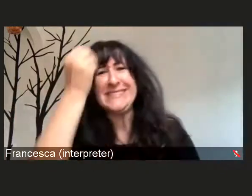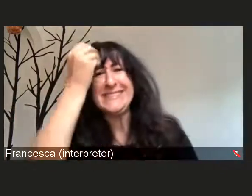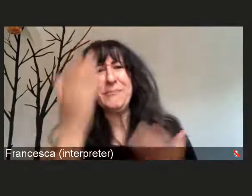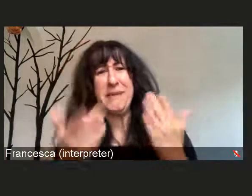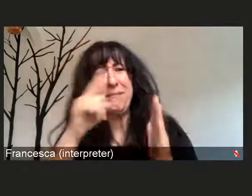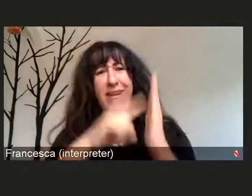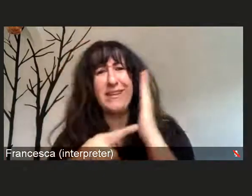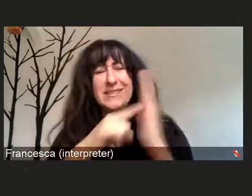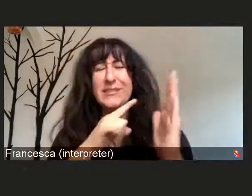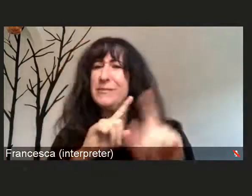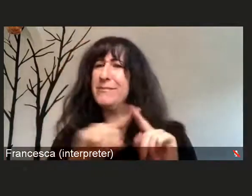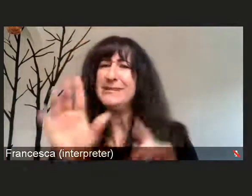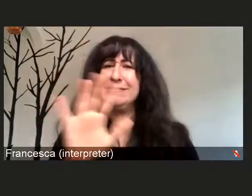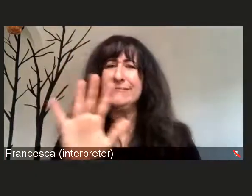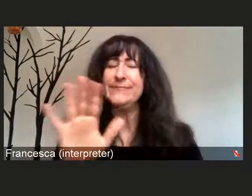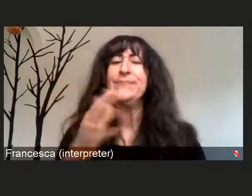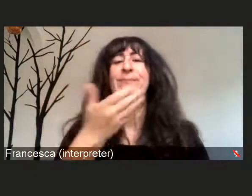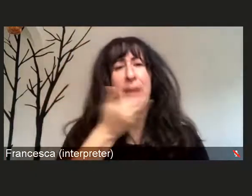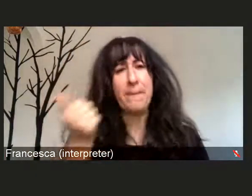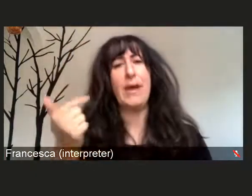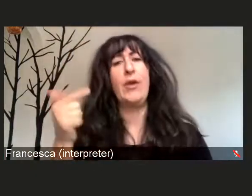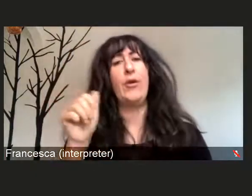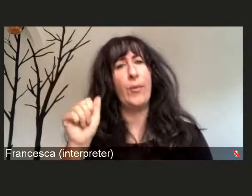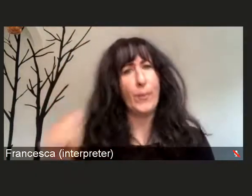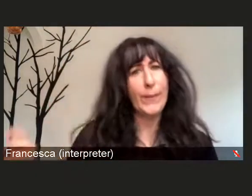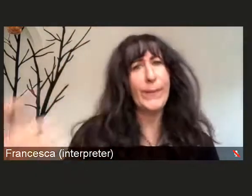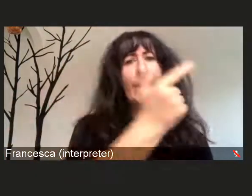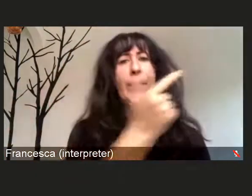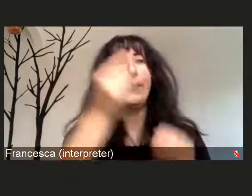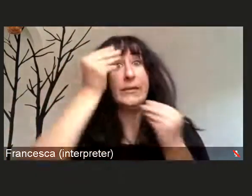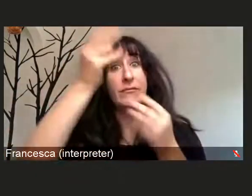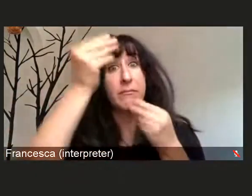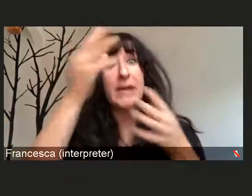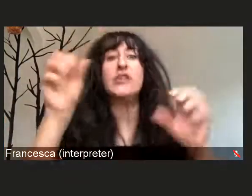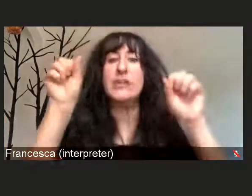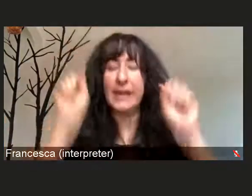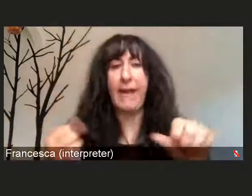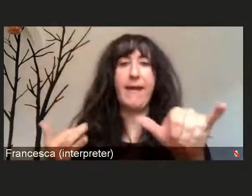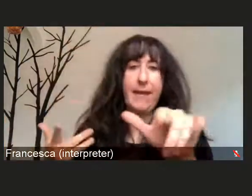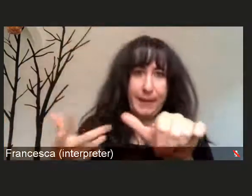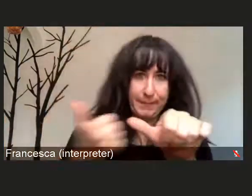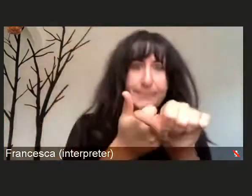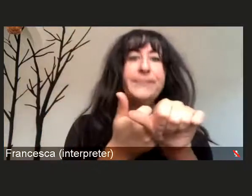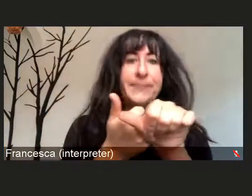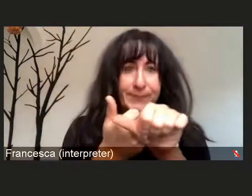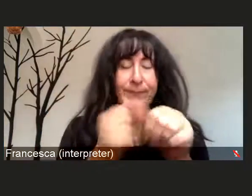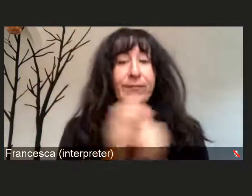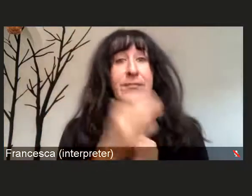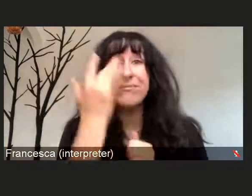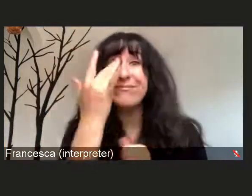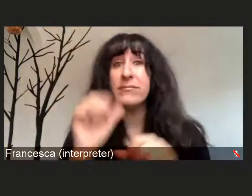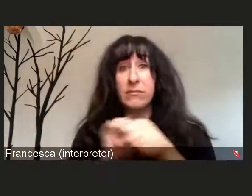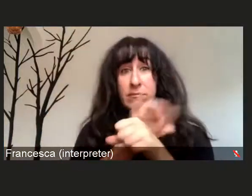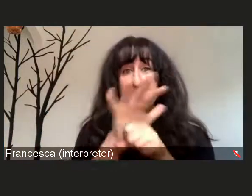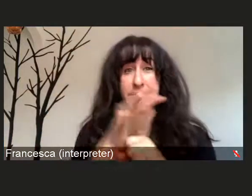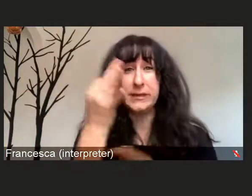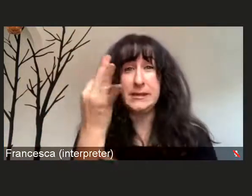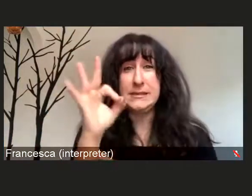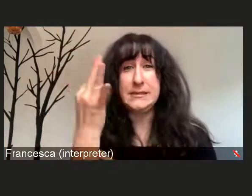that we get out the information that we have for all of you, because COVID-19 is still here.